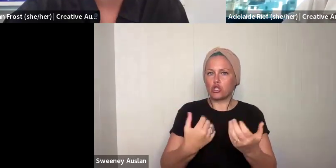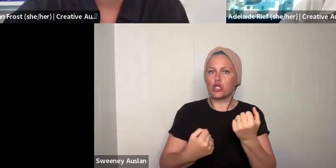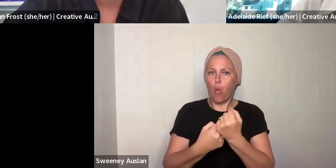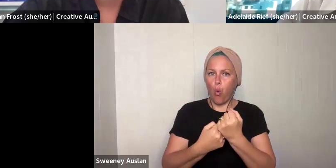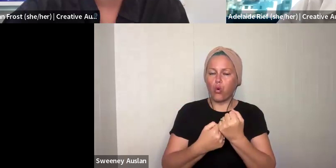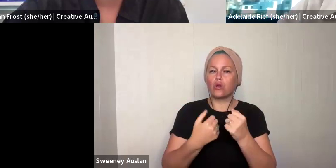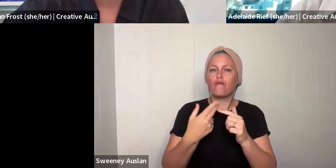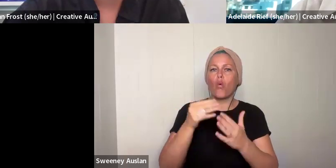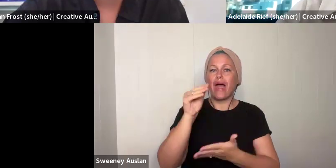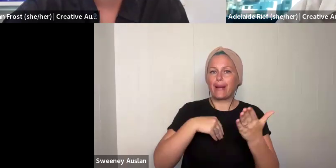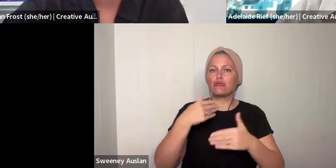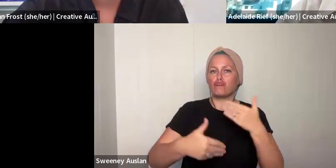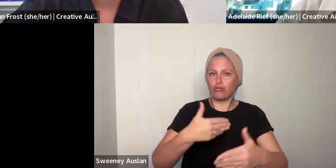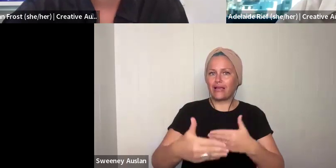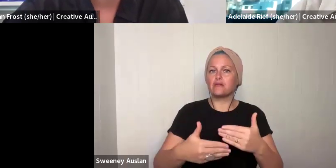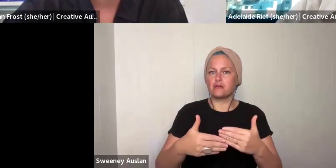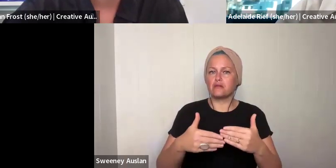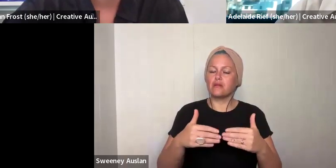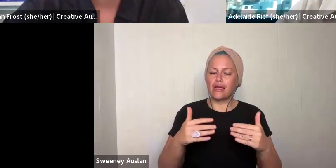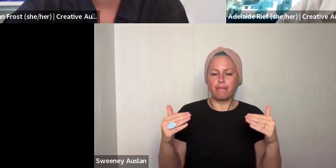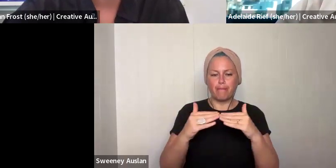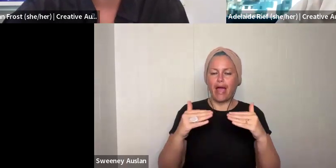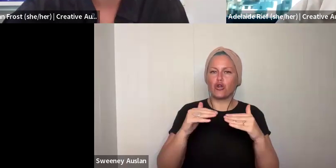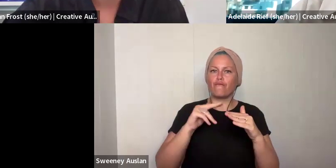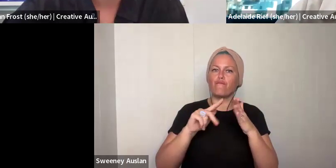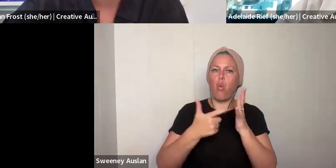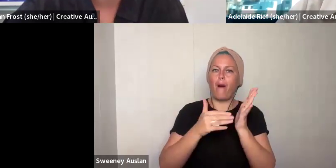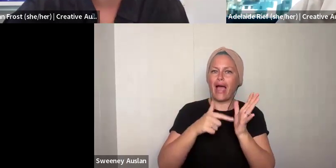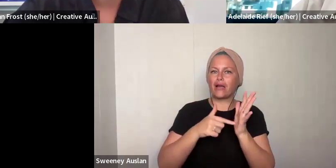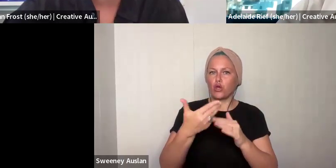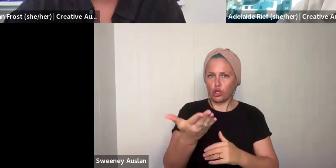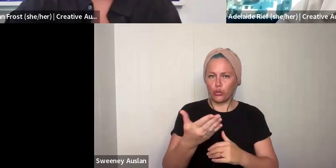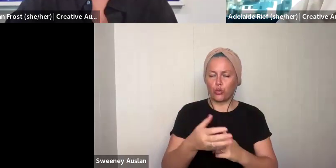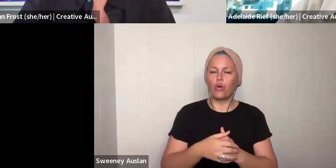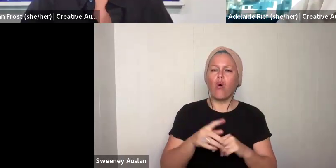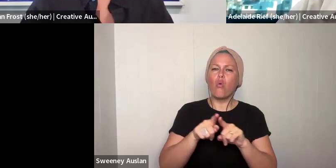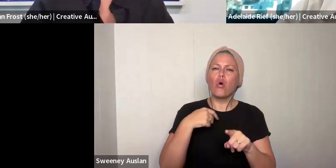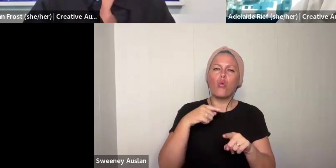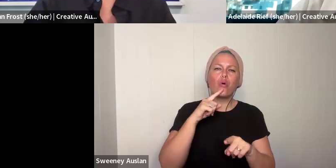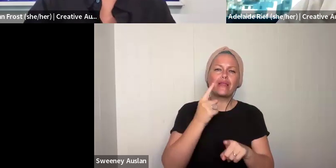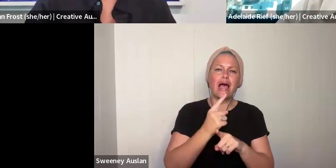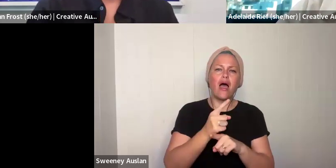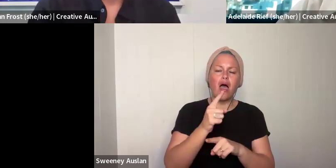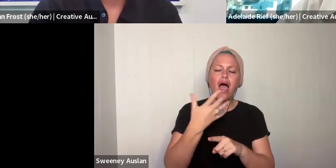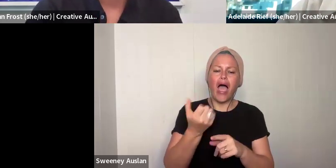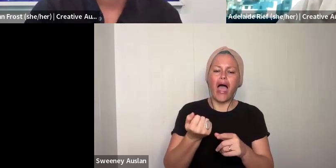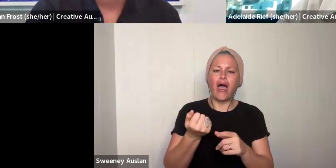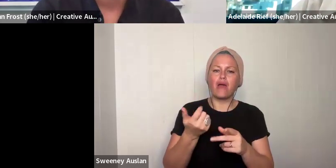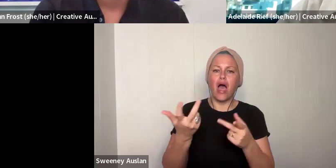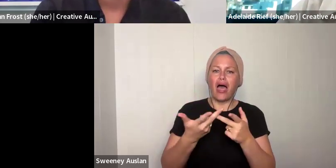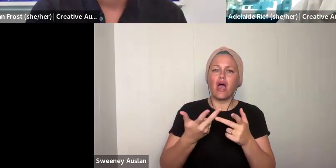for this program, please reach out to us and let us know and send us an email and we can provide